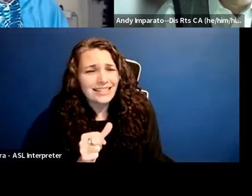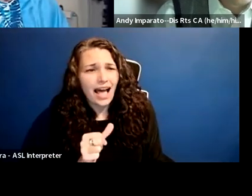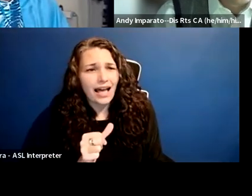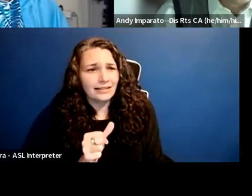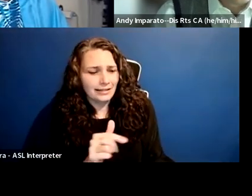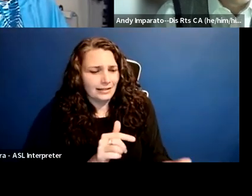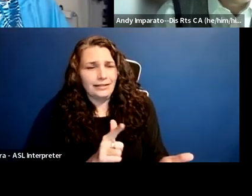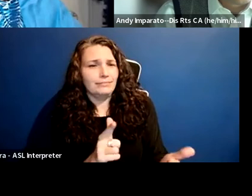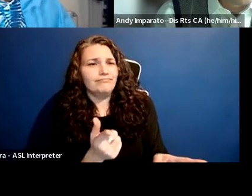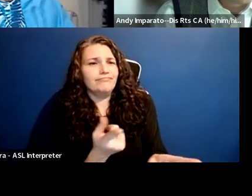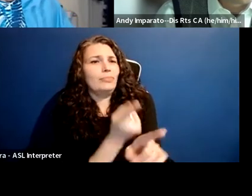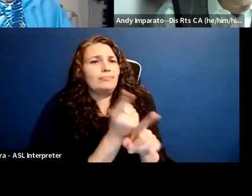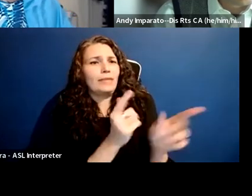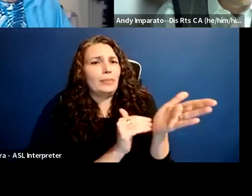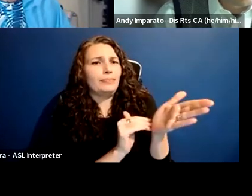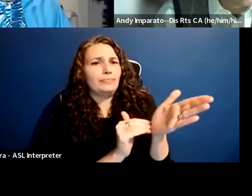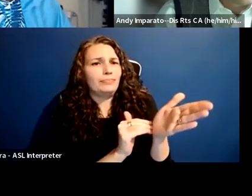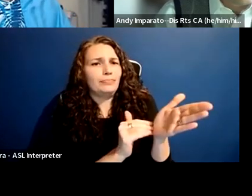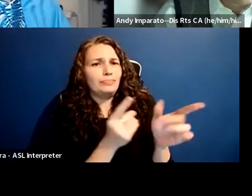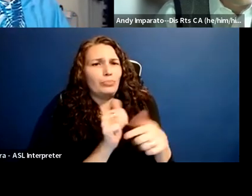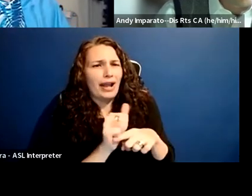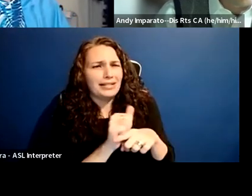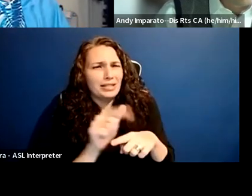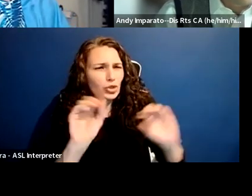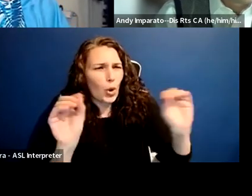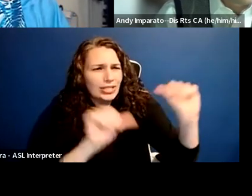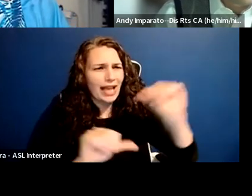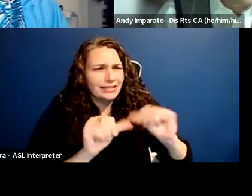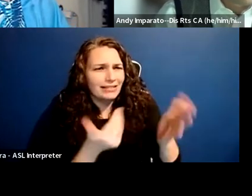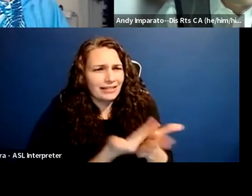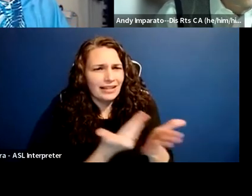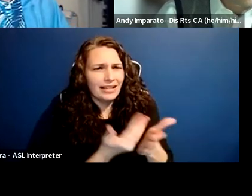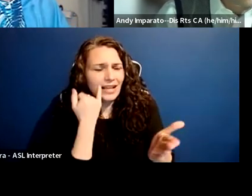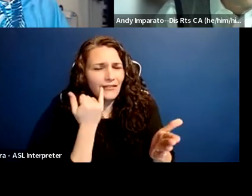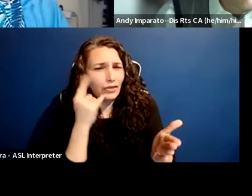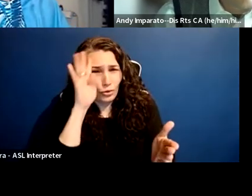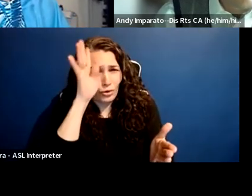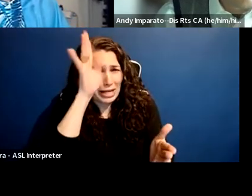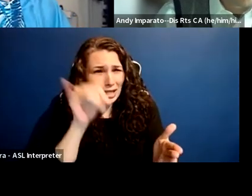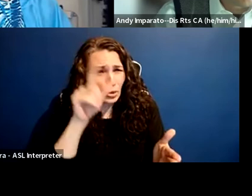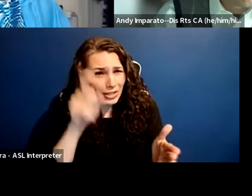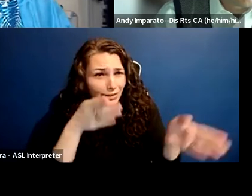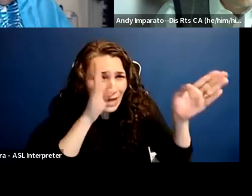So you know, sometimes the academy, if they are on the side of God and justice,